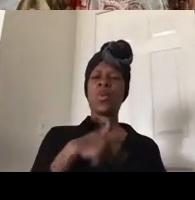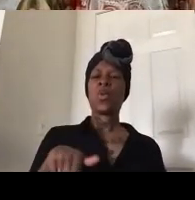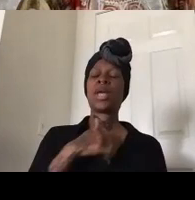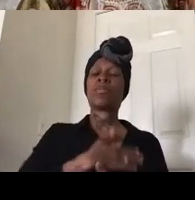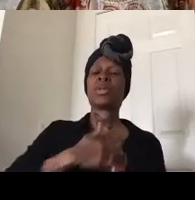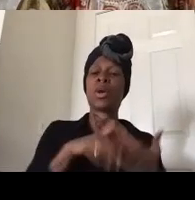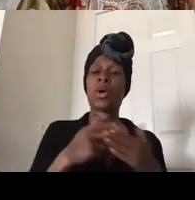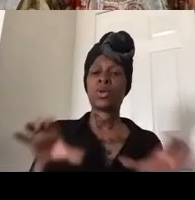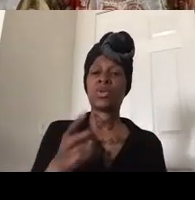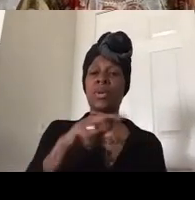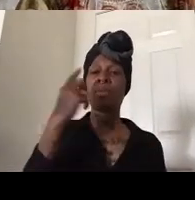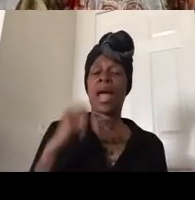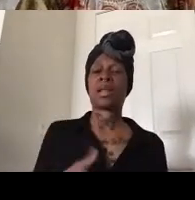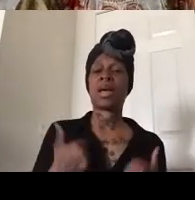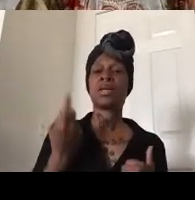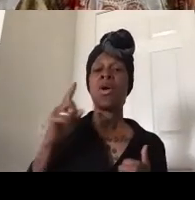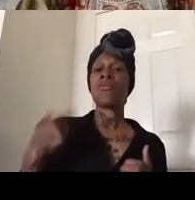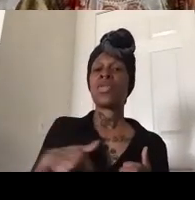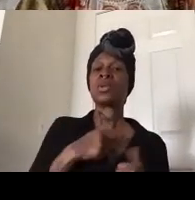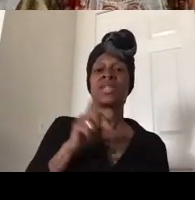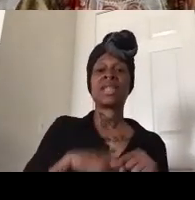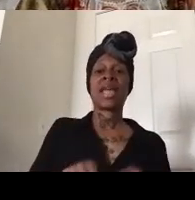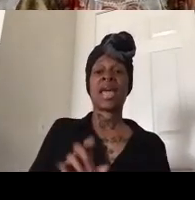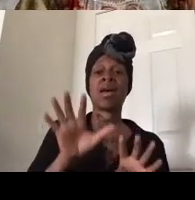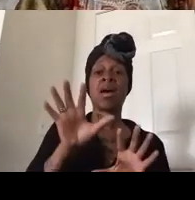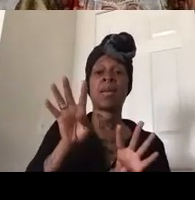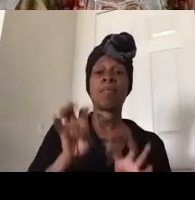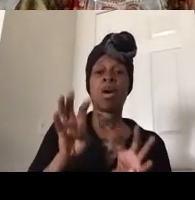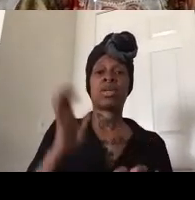us who cannot march because of covid